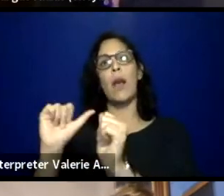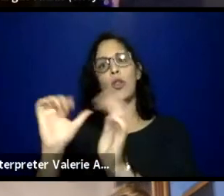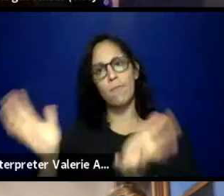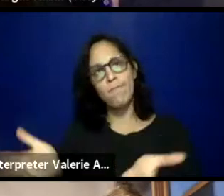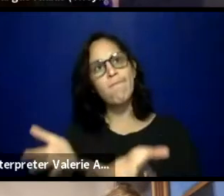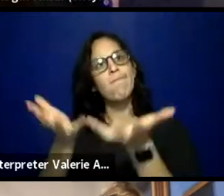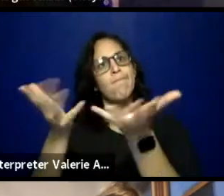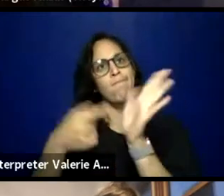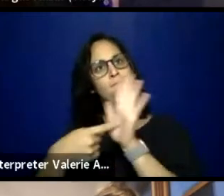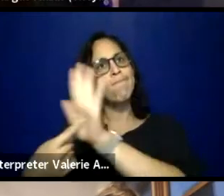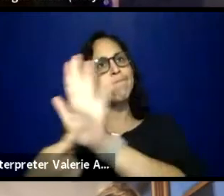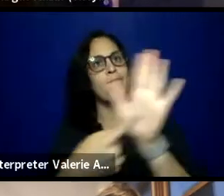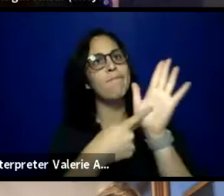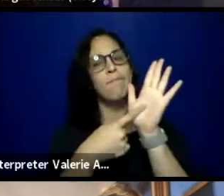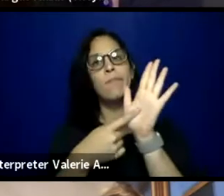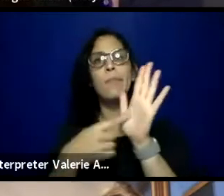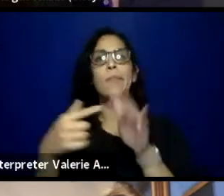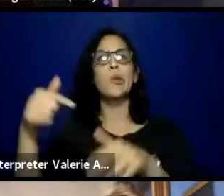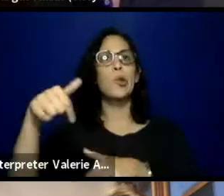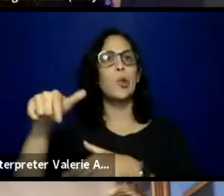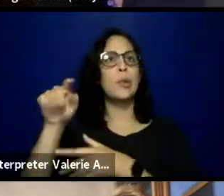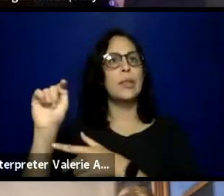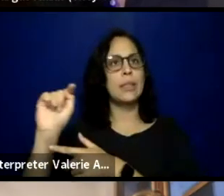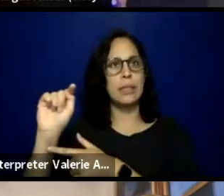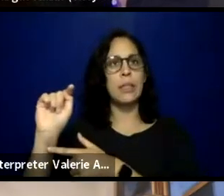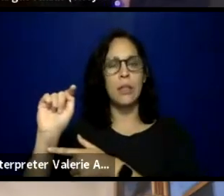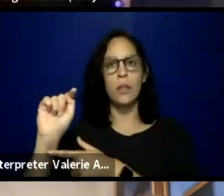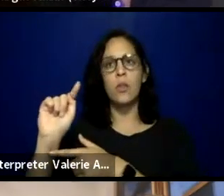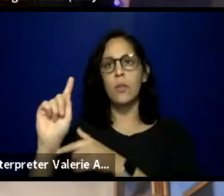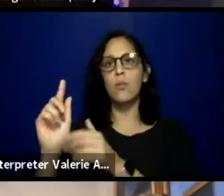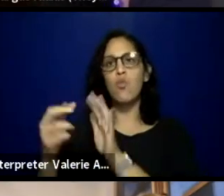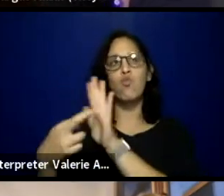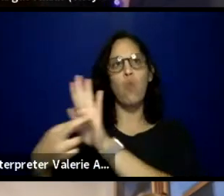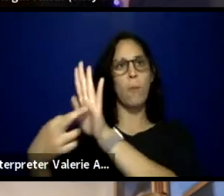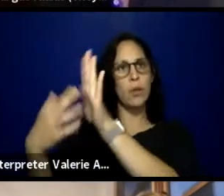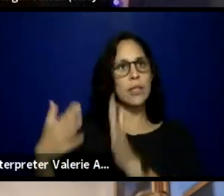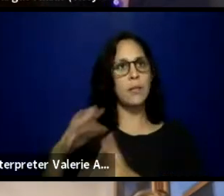within the theatrical field for media and news coverage.